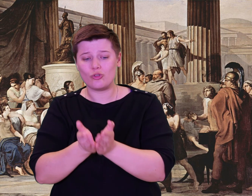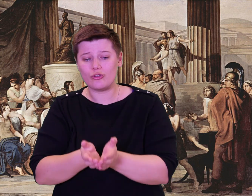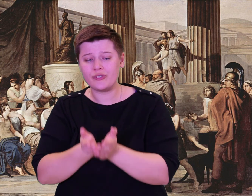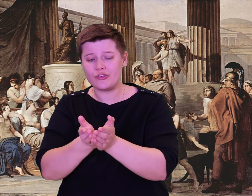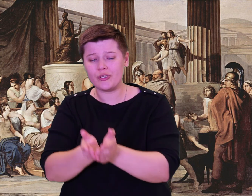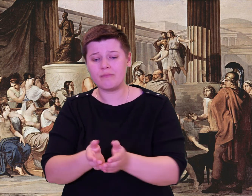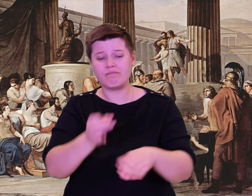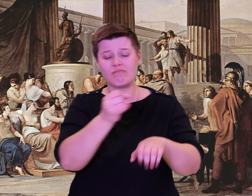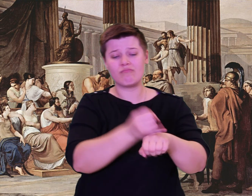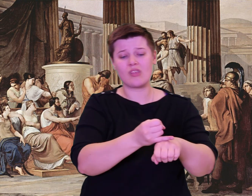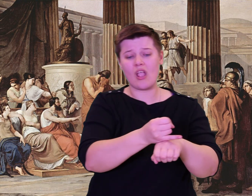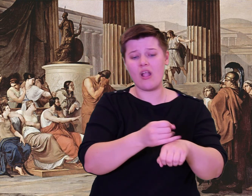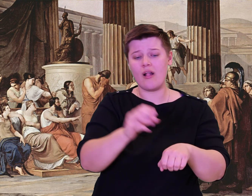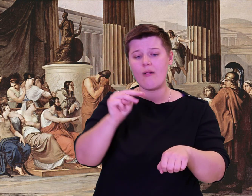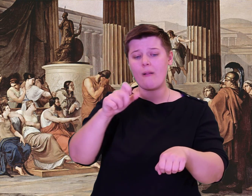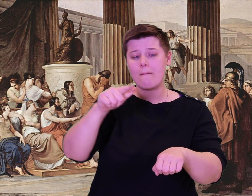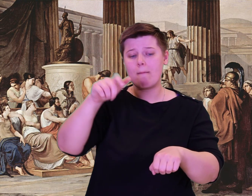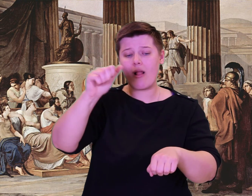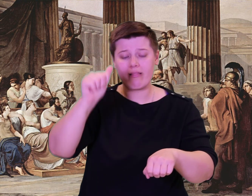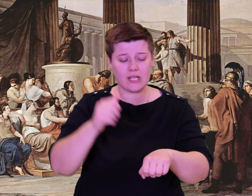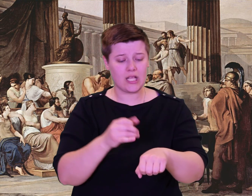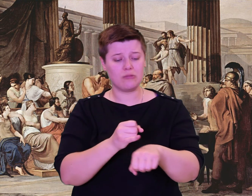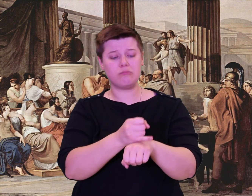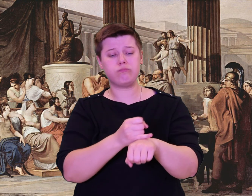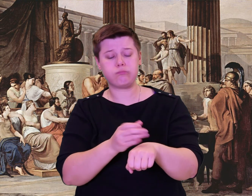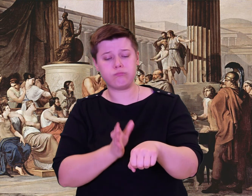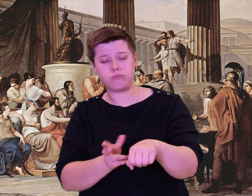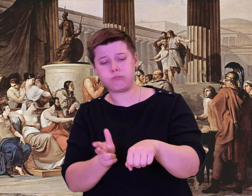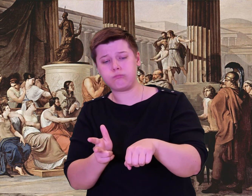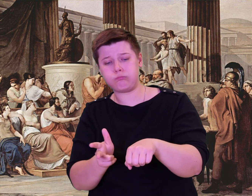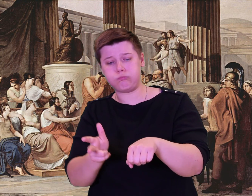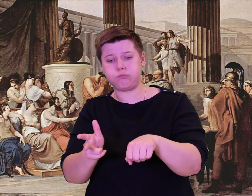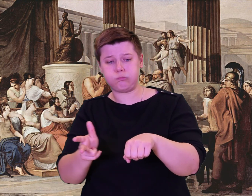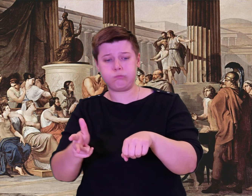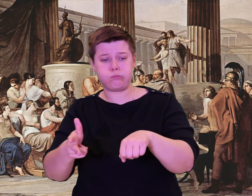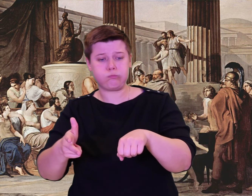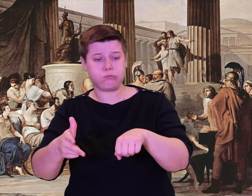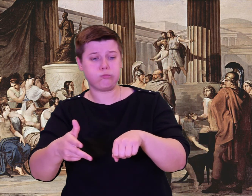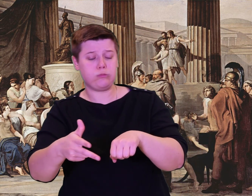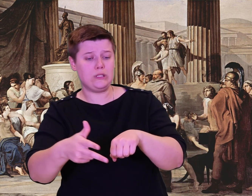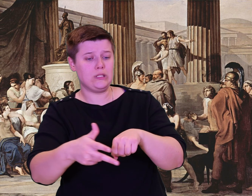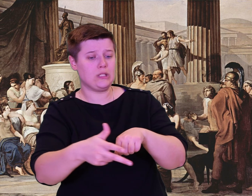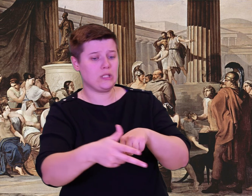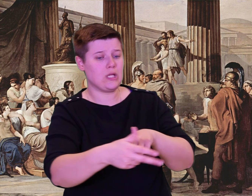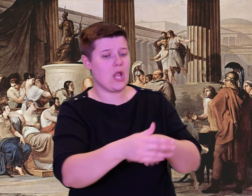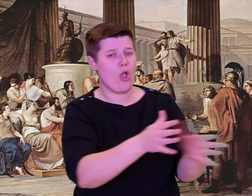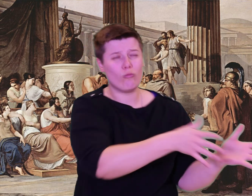When bright-haired Dawn brought the third morning, we set up our masts, unfurled the